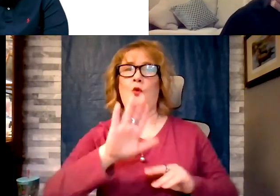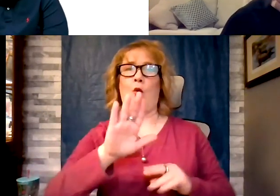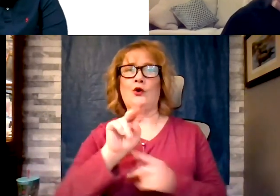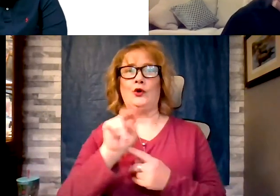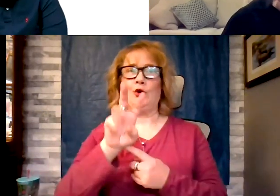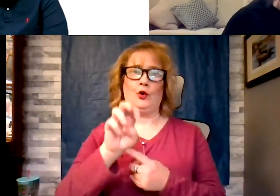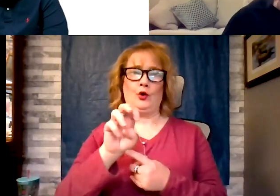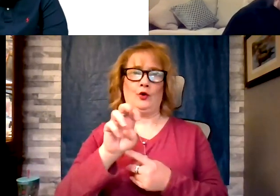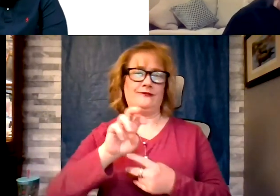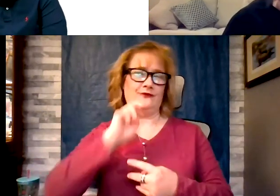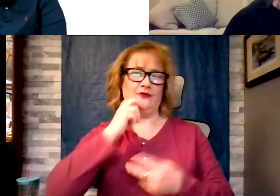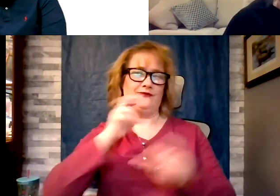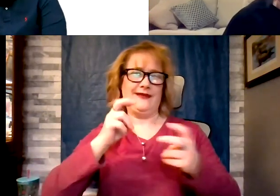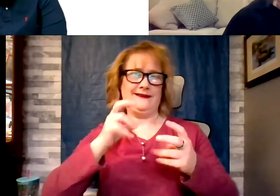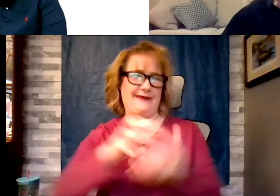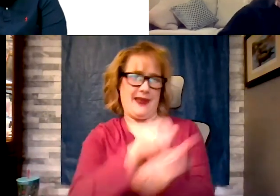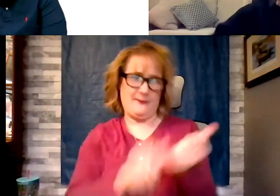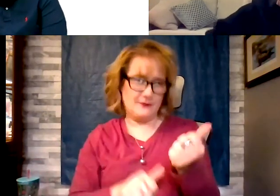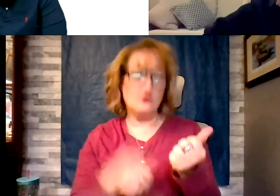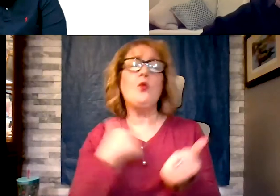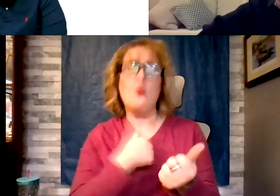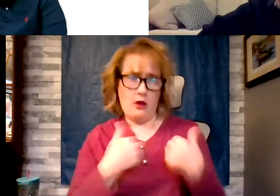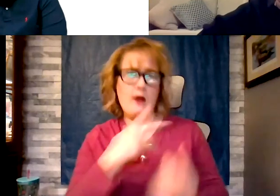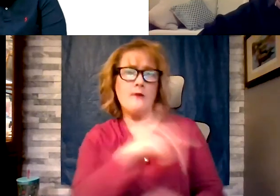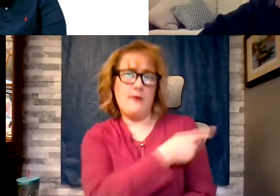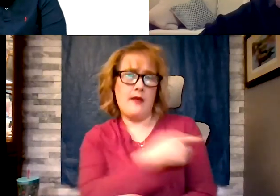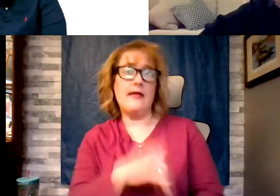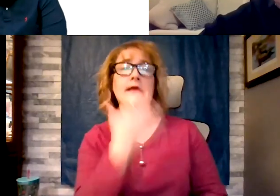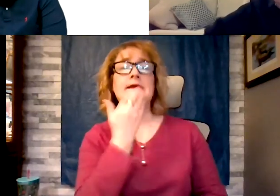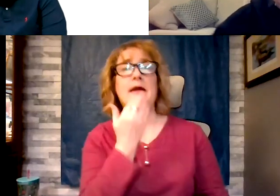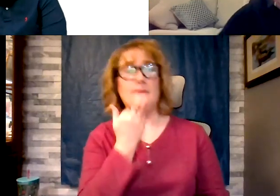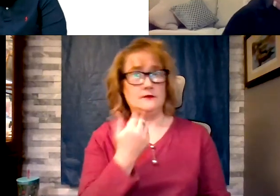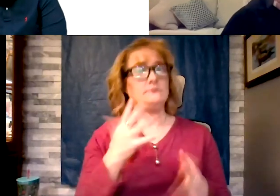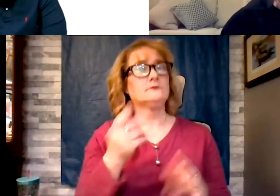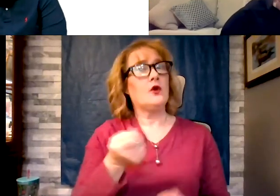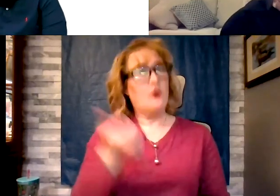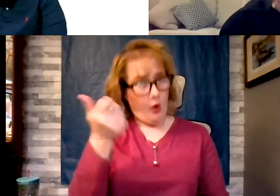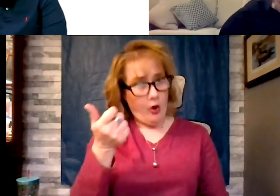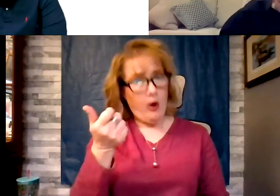where the diabetes is gone and some of those nerve damages seem